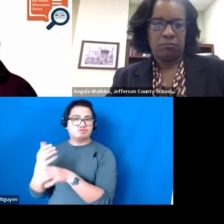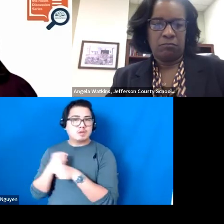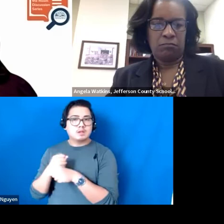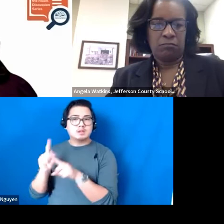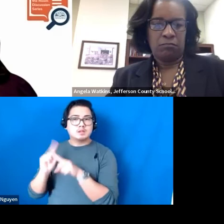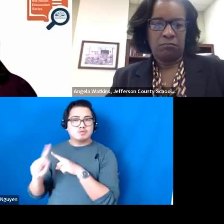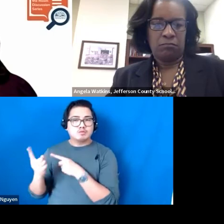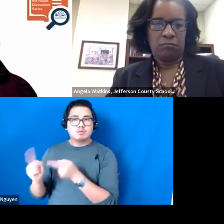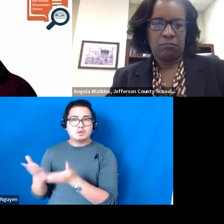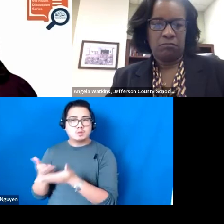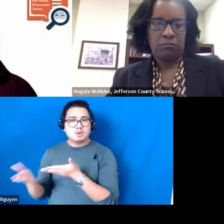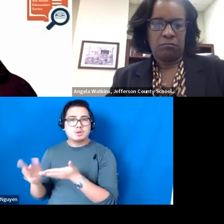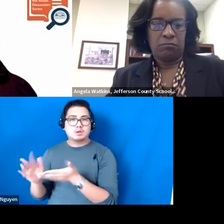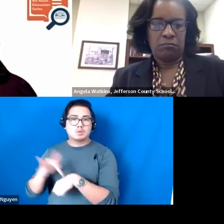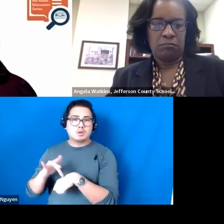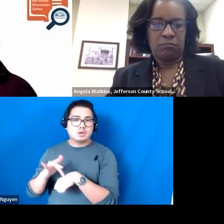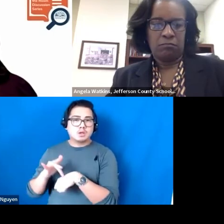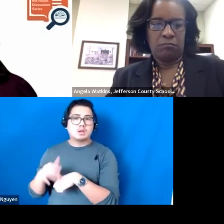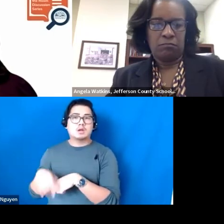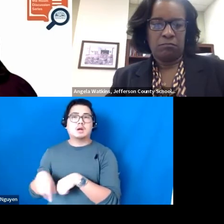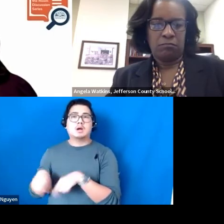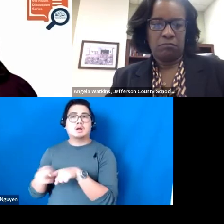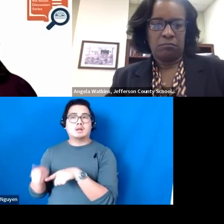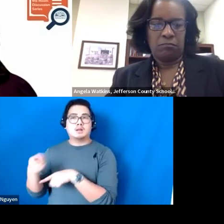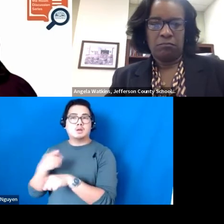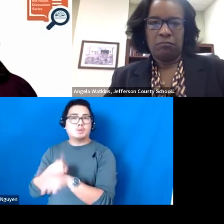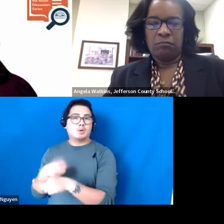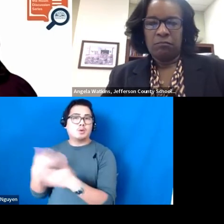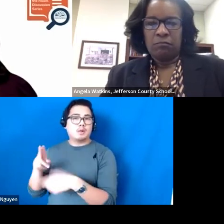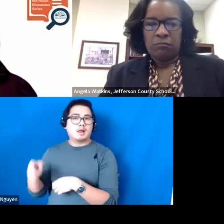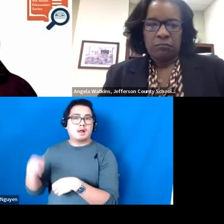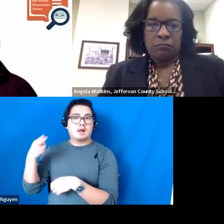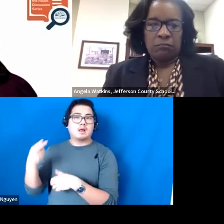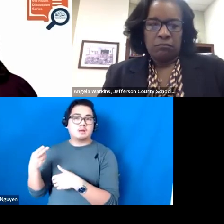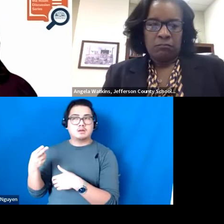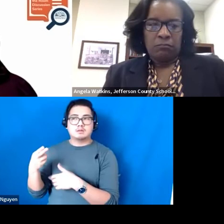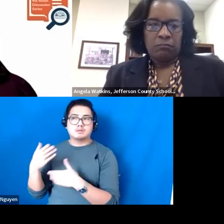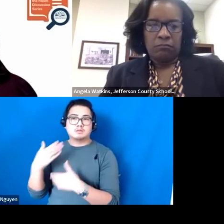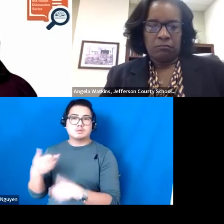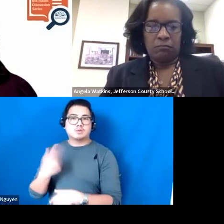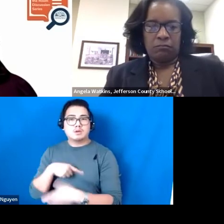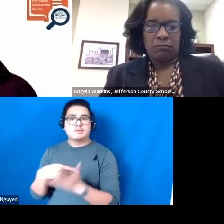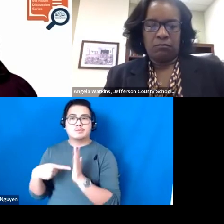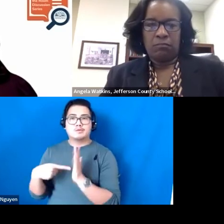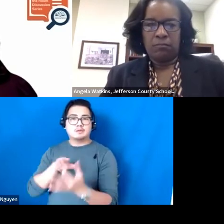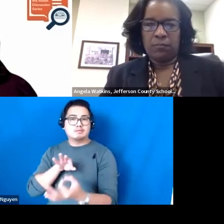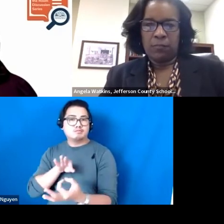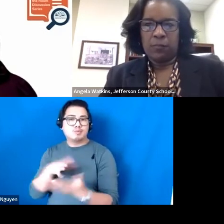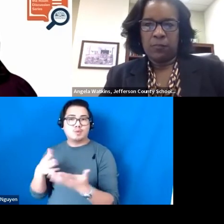they report what the highest leverage activities are, it's things like observation and feedback that